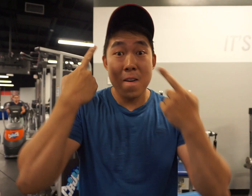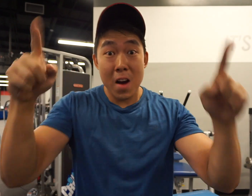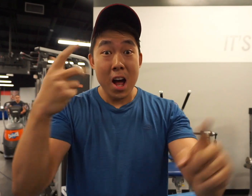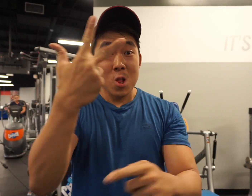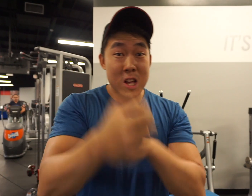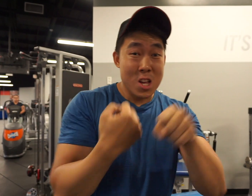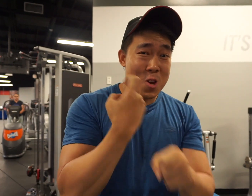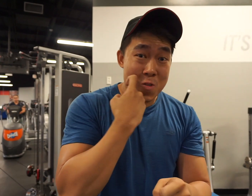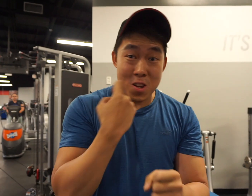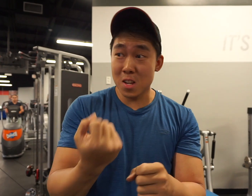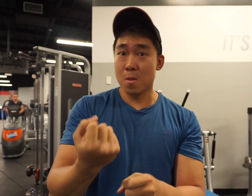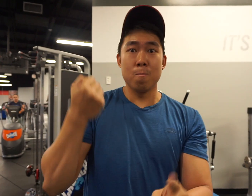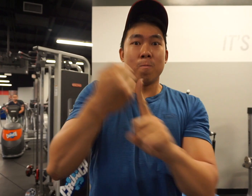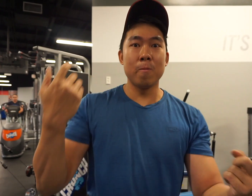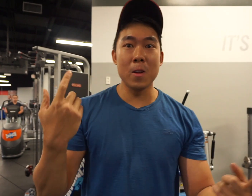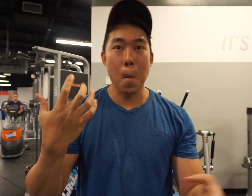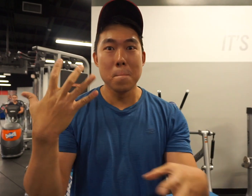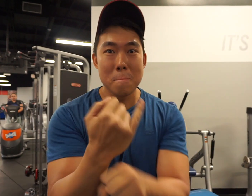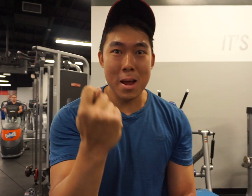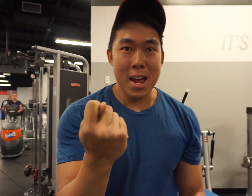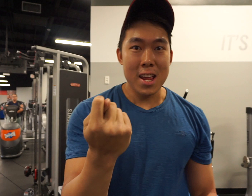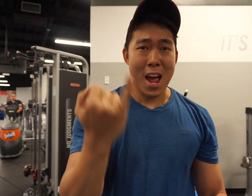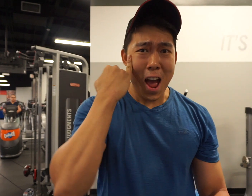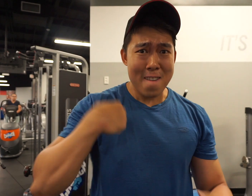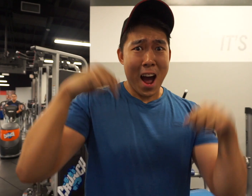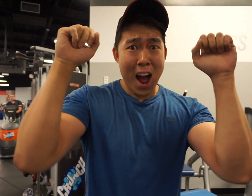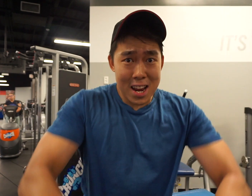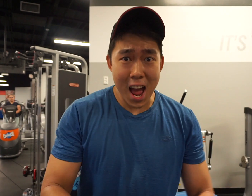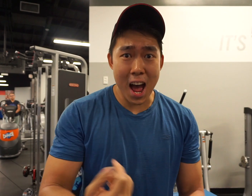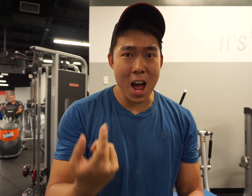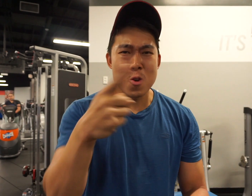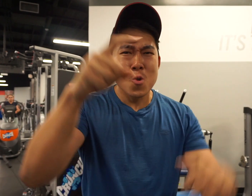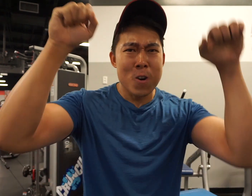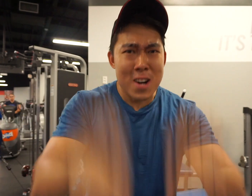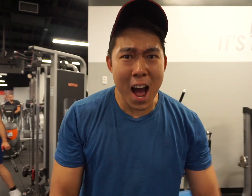Finally, three years ago, I was able to pull up due to the exercises I just showed you. If I can do it, you can too!